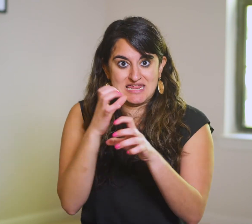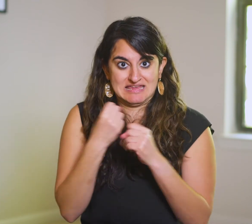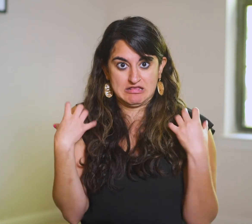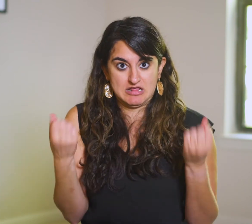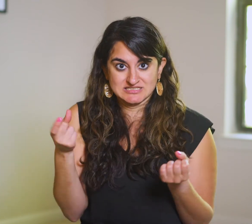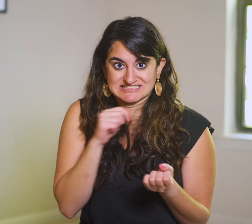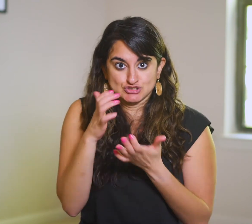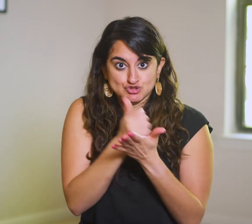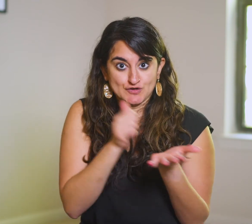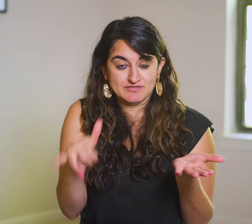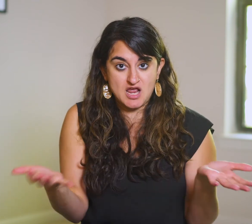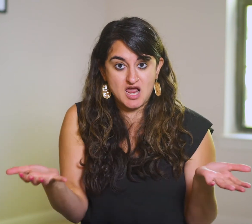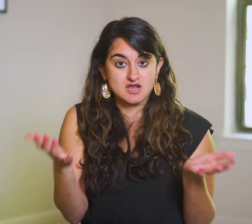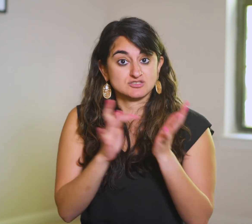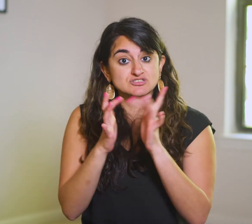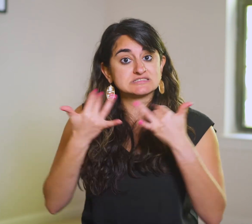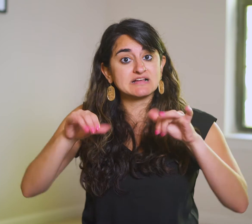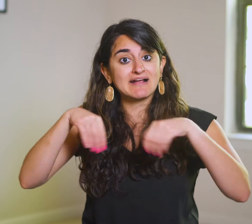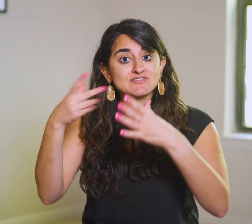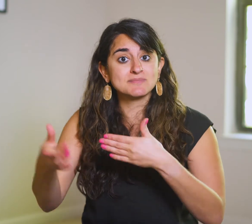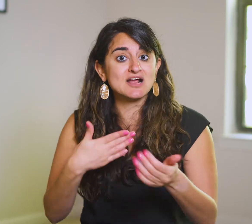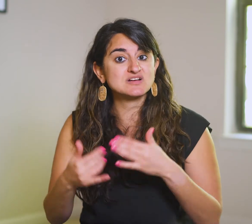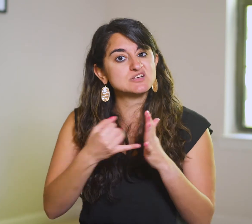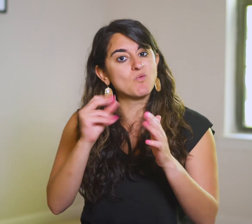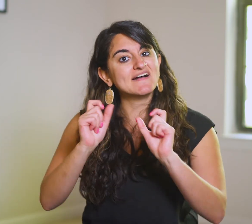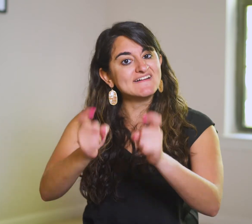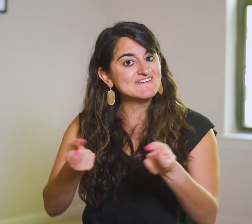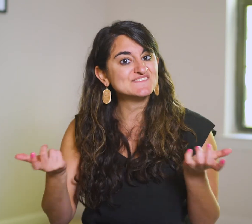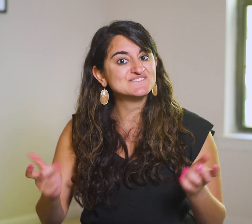the healing Jesus gave him. It was a gift.